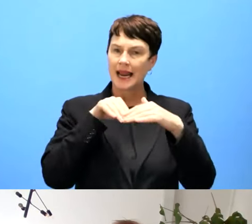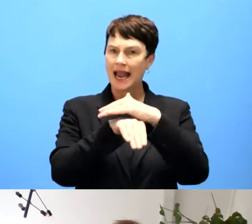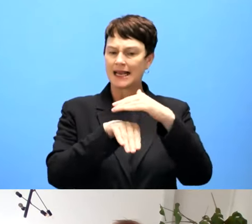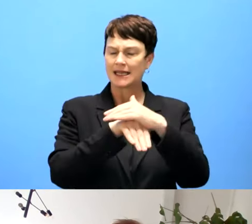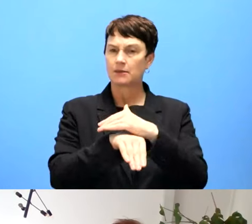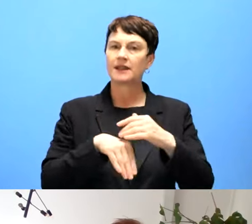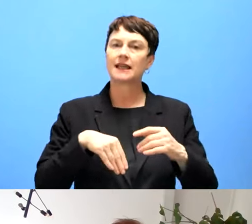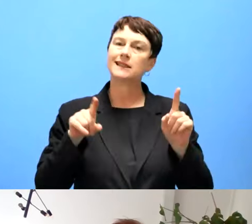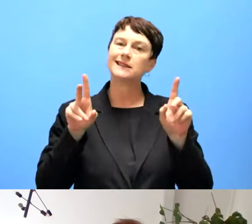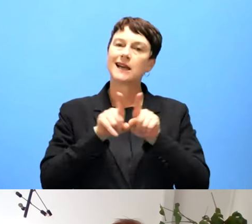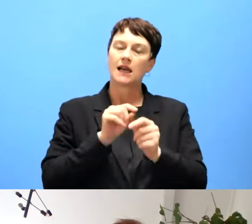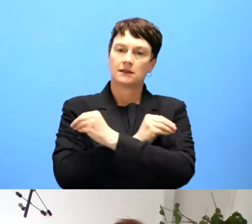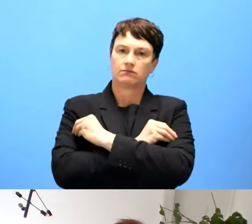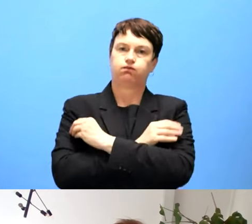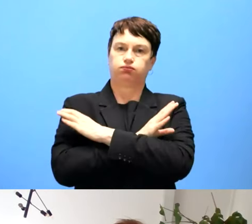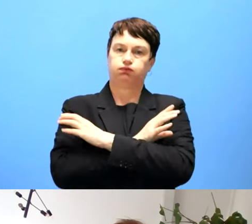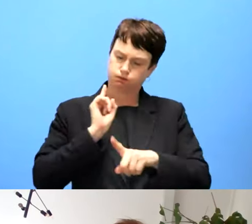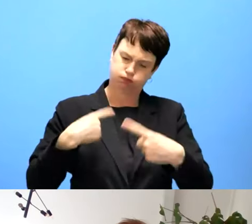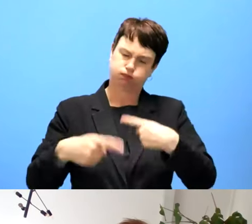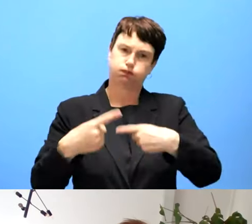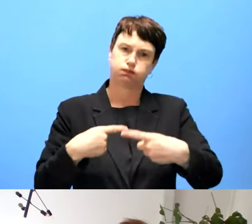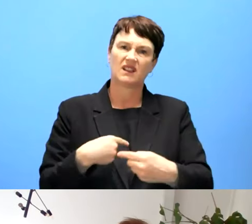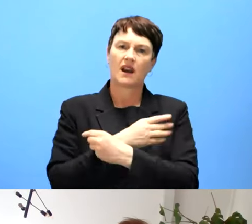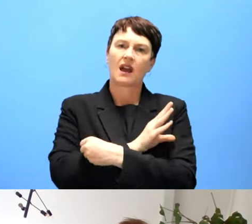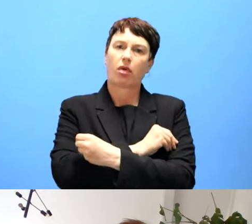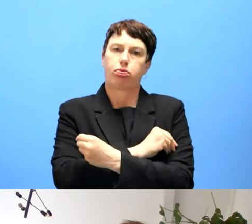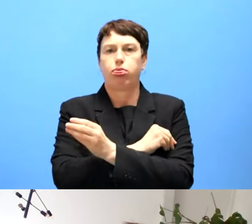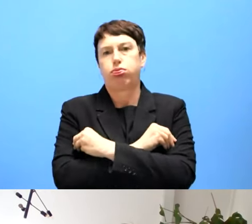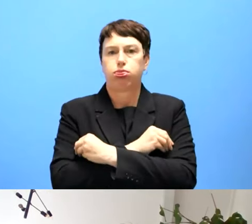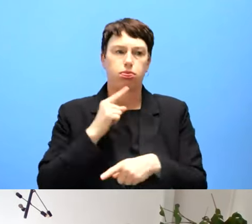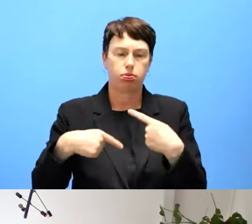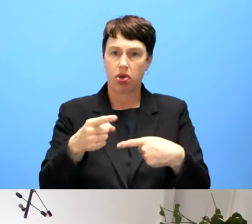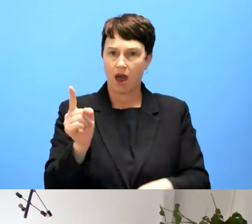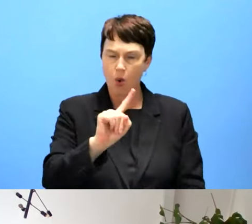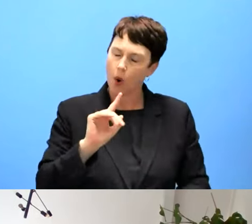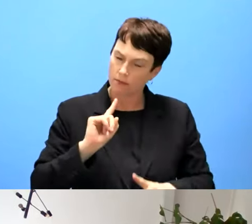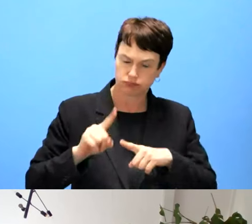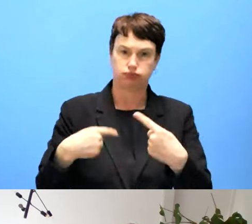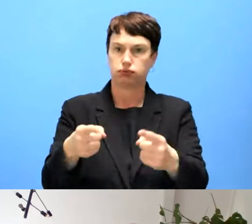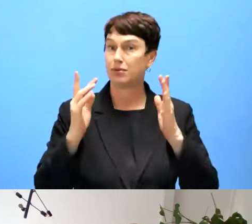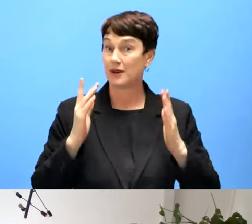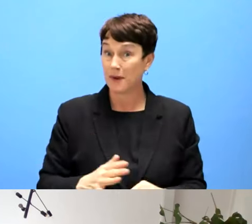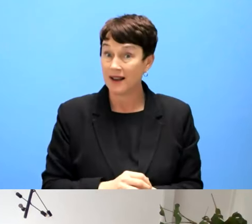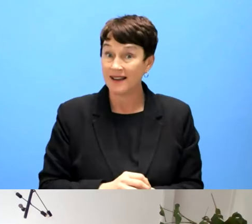So Tanja, touched a little bit upon it, kind of problem or the challenge that these compliant